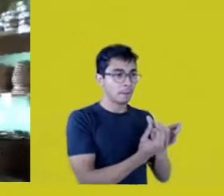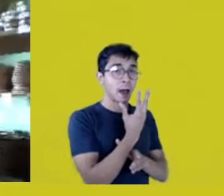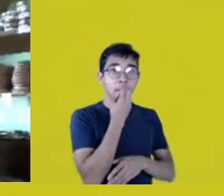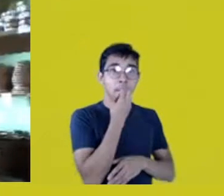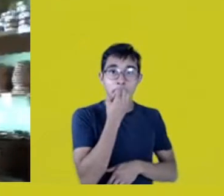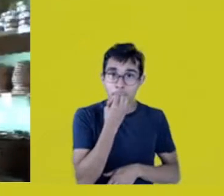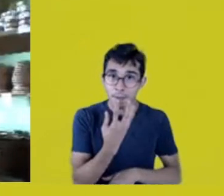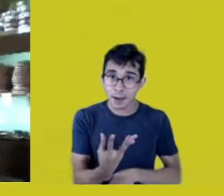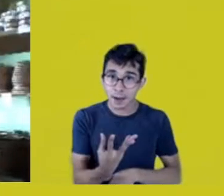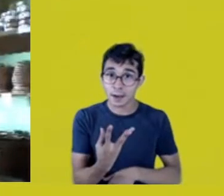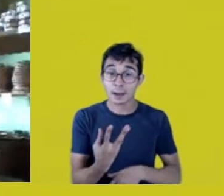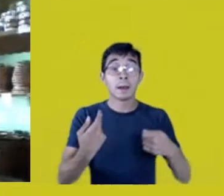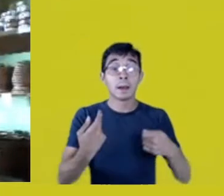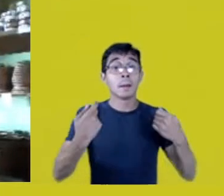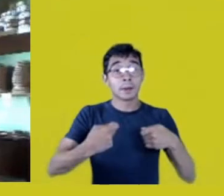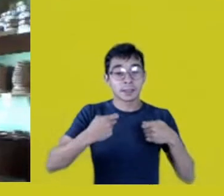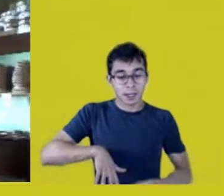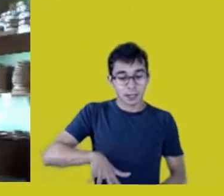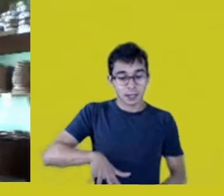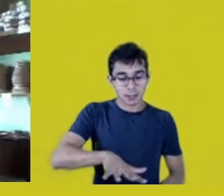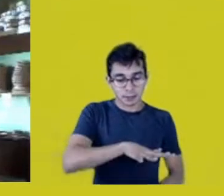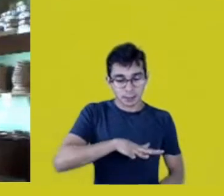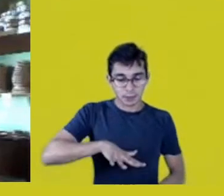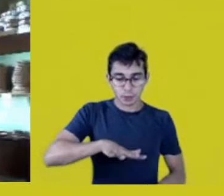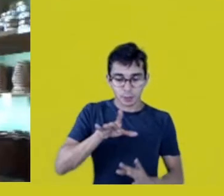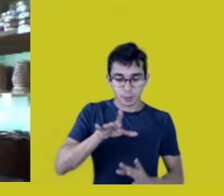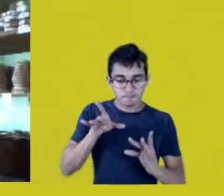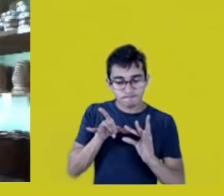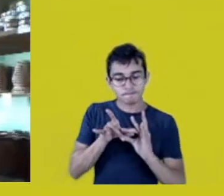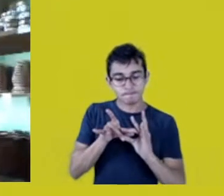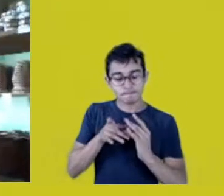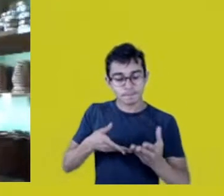if your relation with the territory isn’t cultivated.